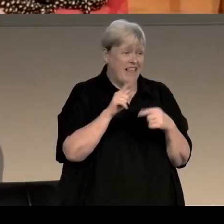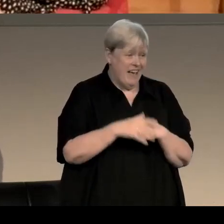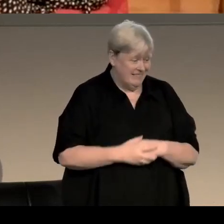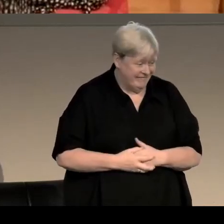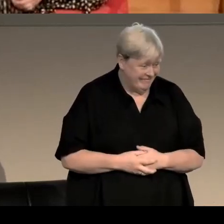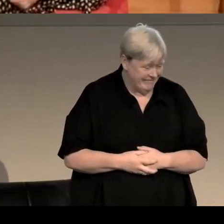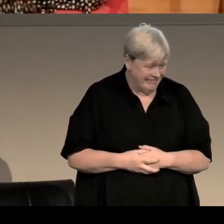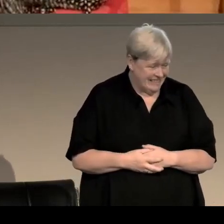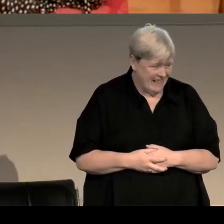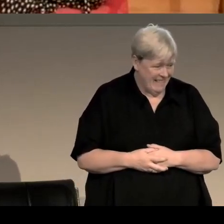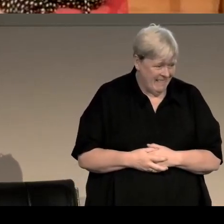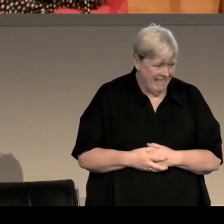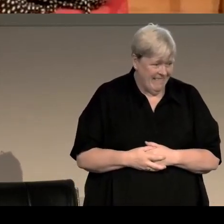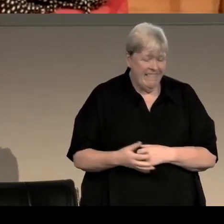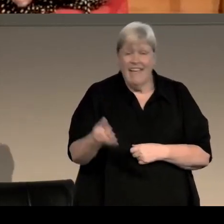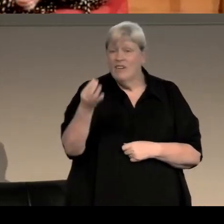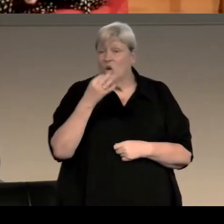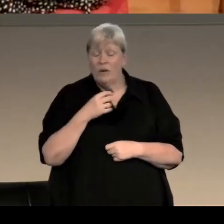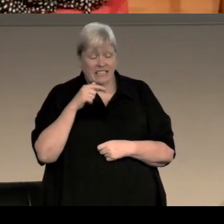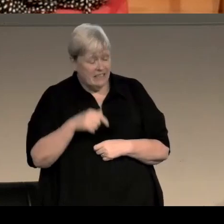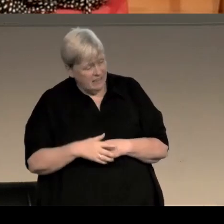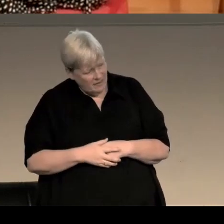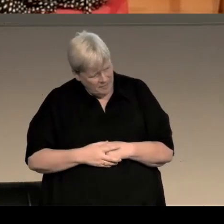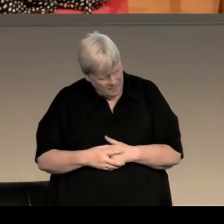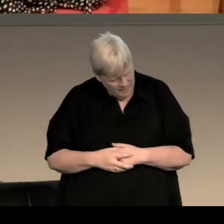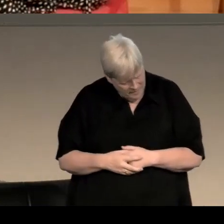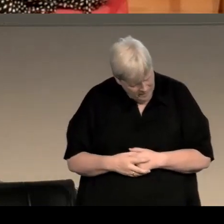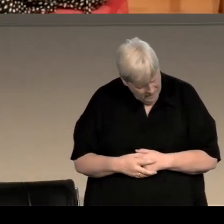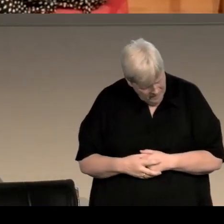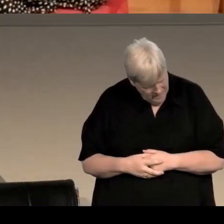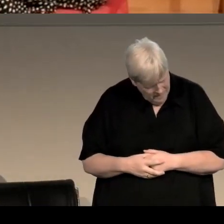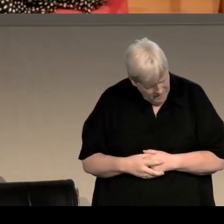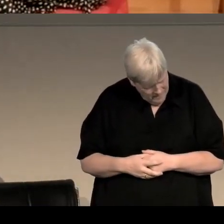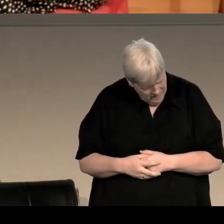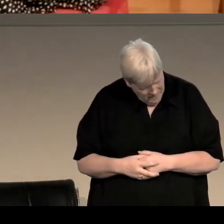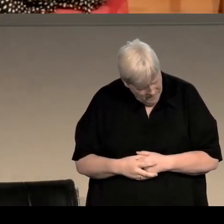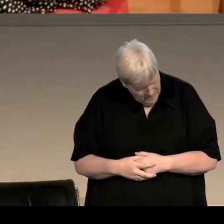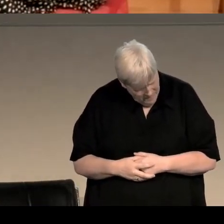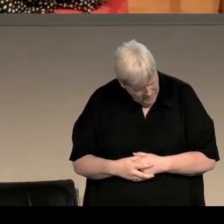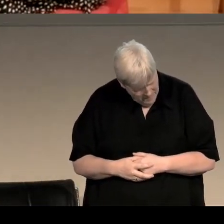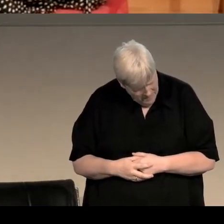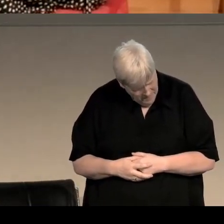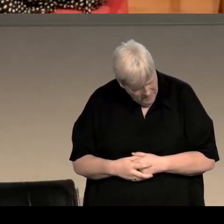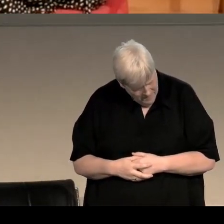So we've got a question here, online, sorry I'm stooping over, "How has -" Henry is asking -